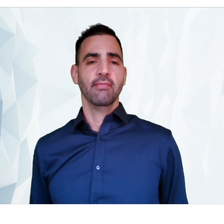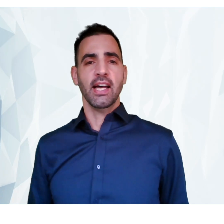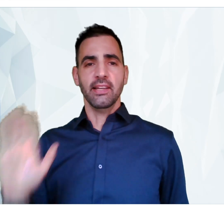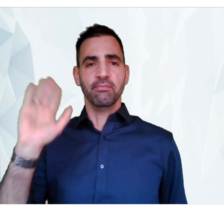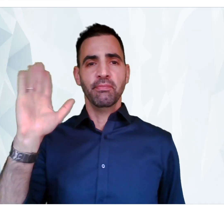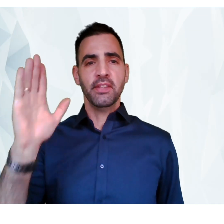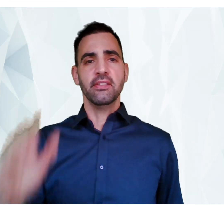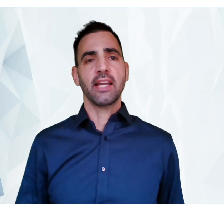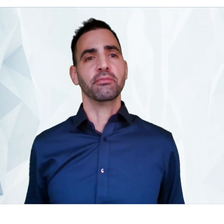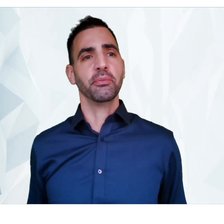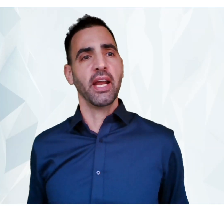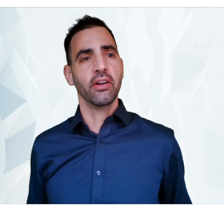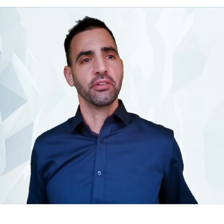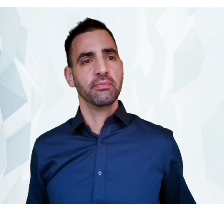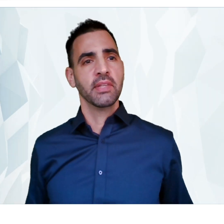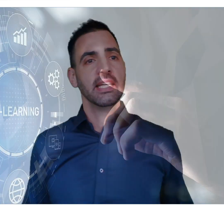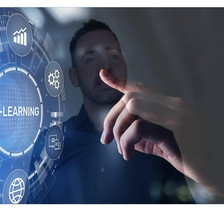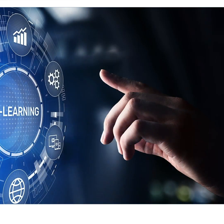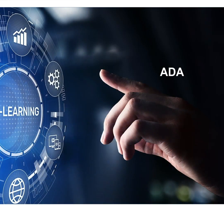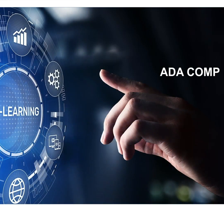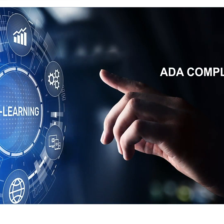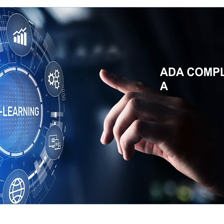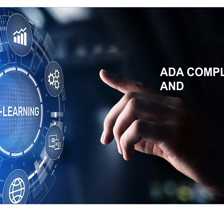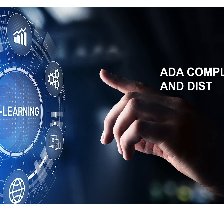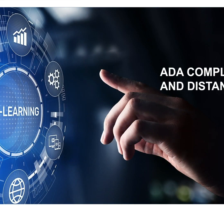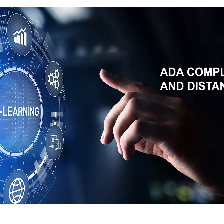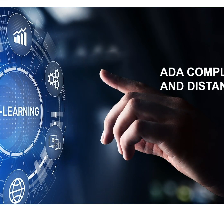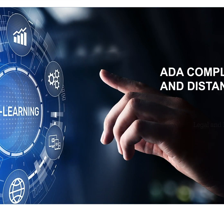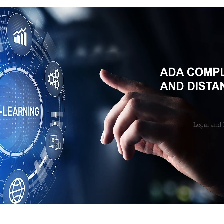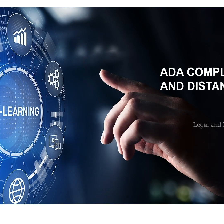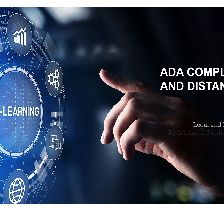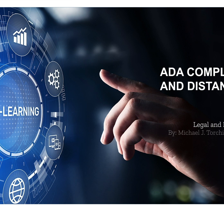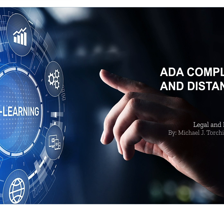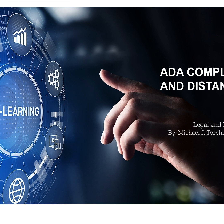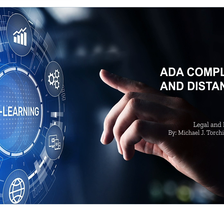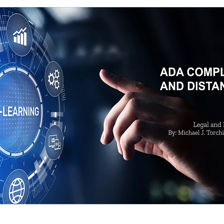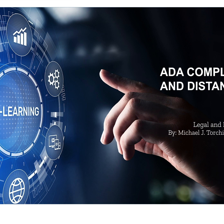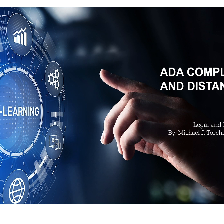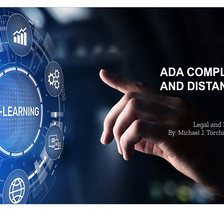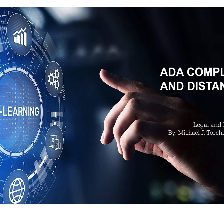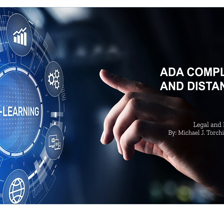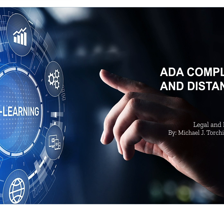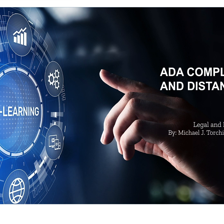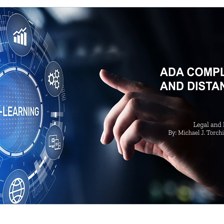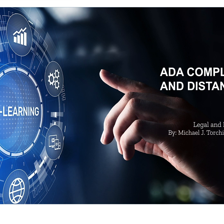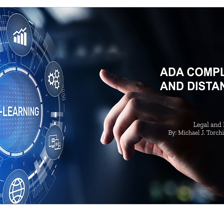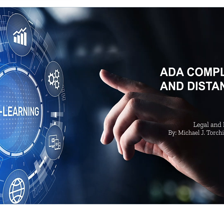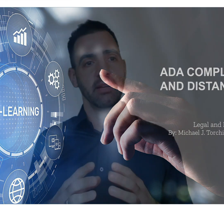Hi! This is Adam, from Karasch. Next week, we’re presenting a free webinar on ADA COMPLIANCE in the context of DISTANCE LEARNING.